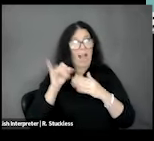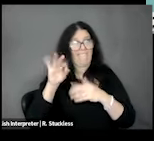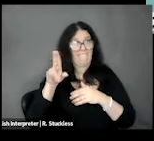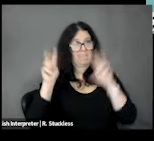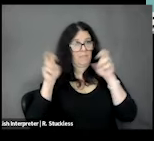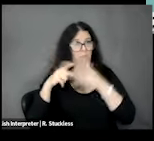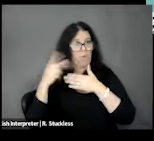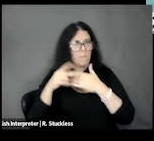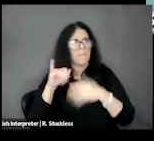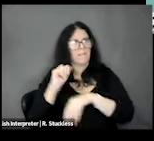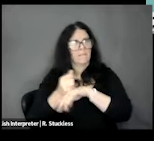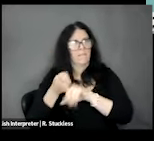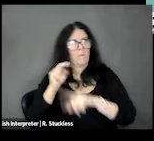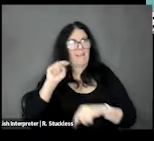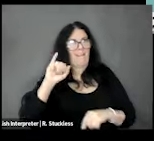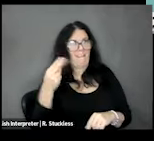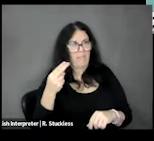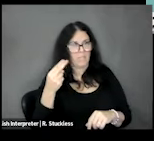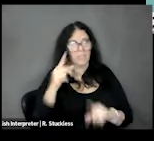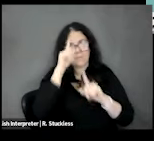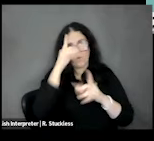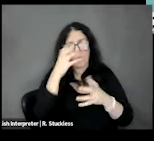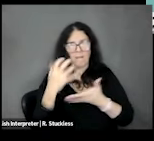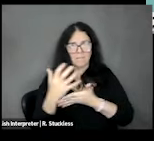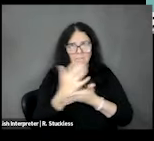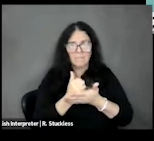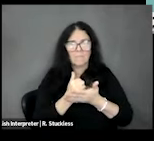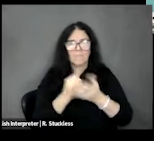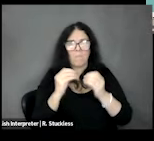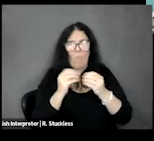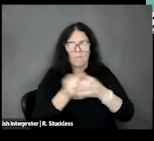the country's largest and most diverse health research database with the goal of reaching 1